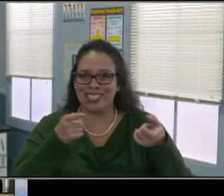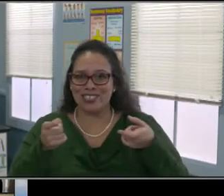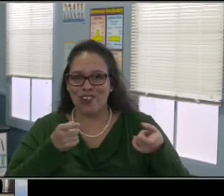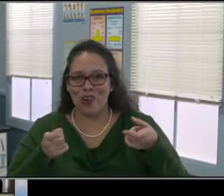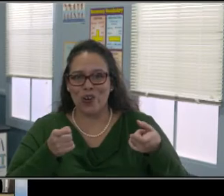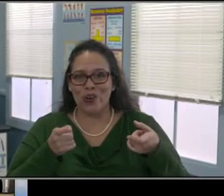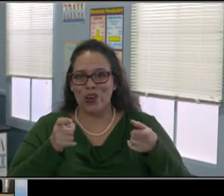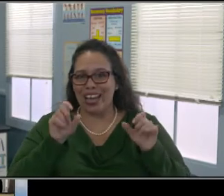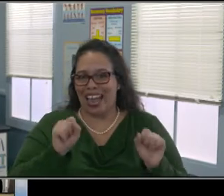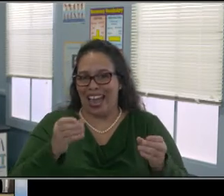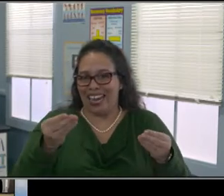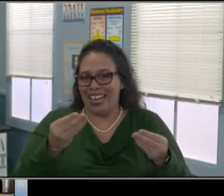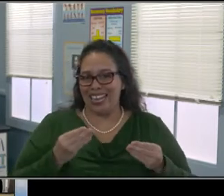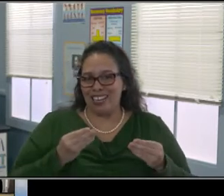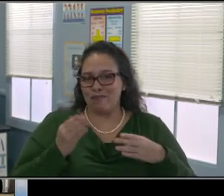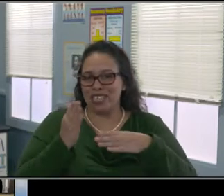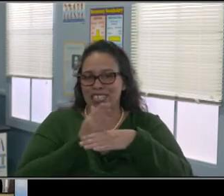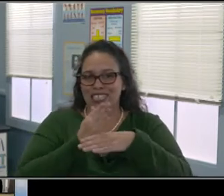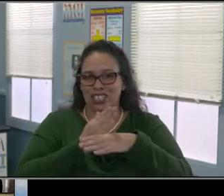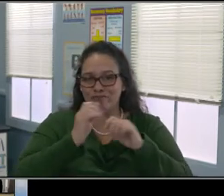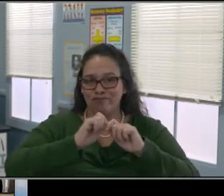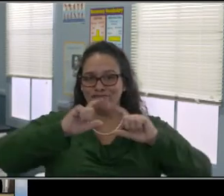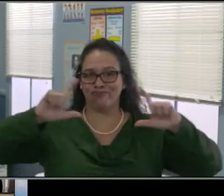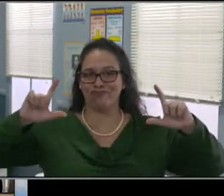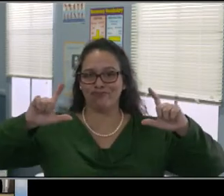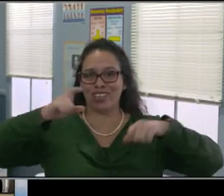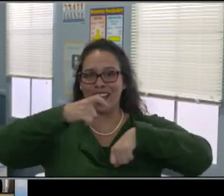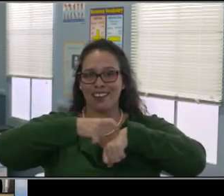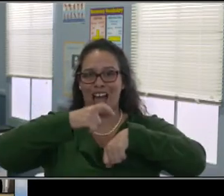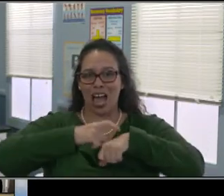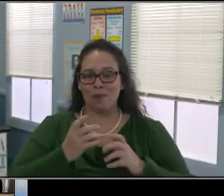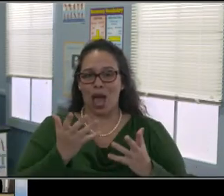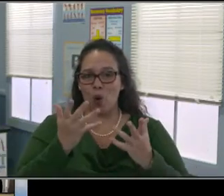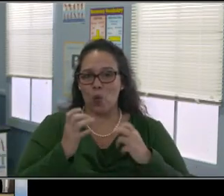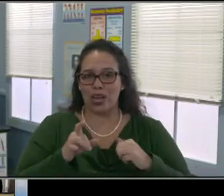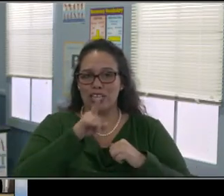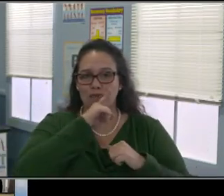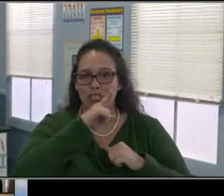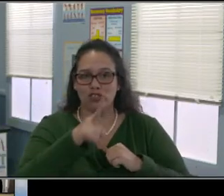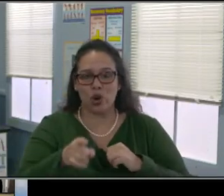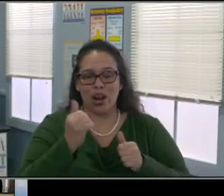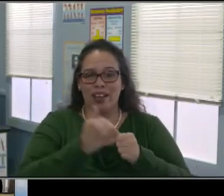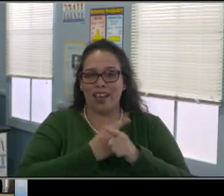to meet the administrators and some teachers. And unfortunately this year due to COVID